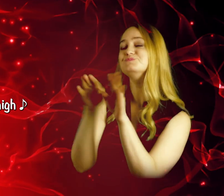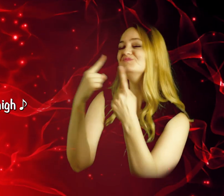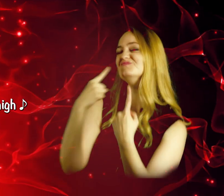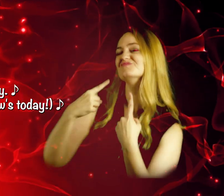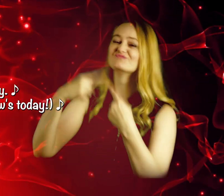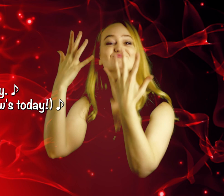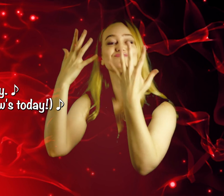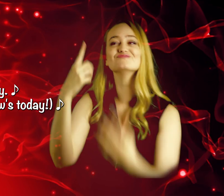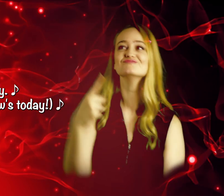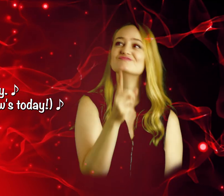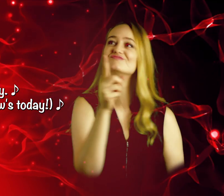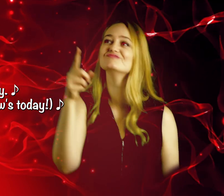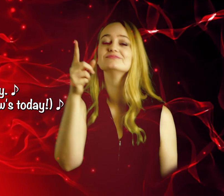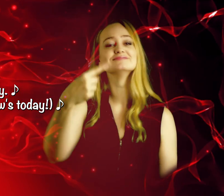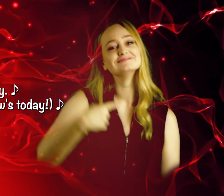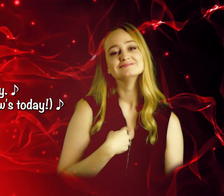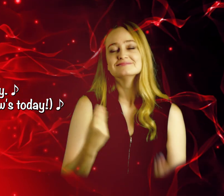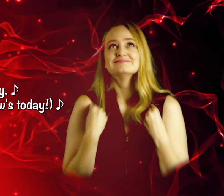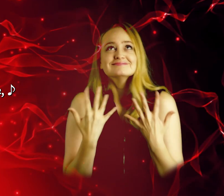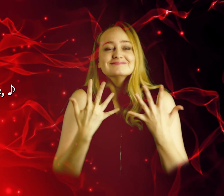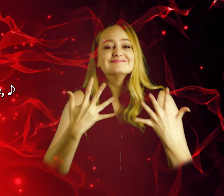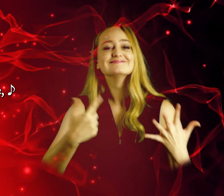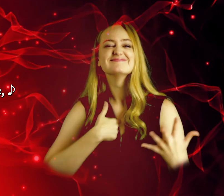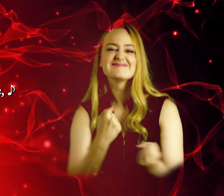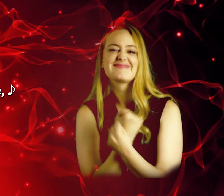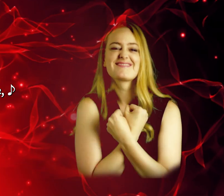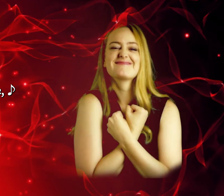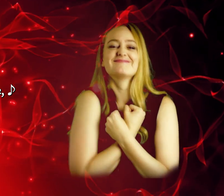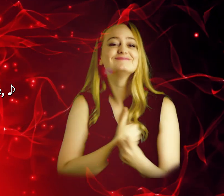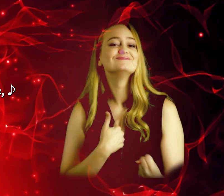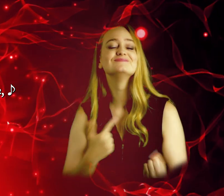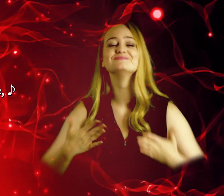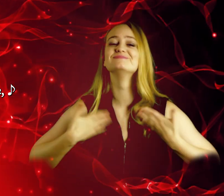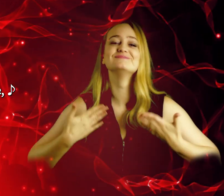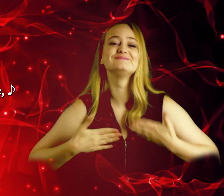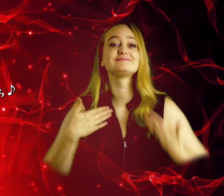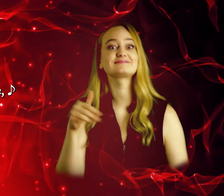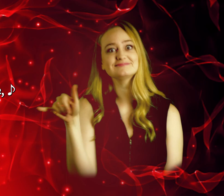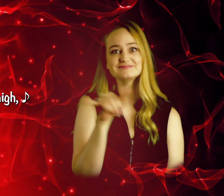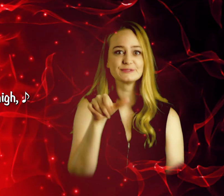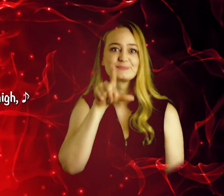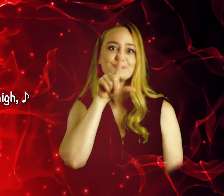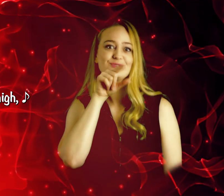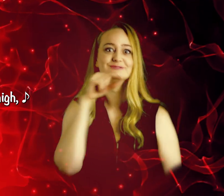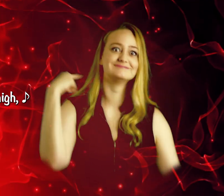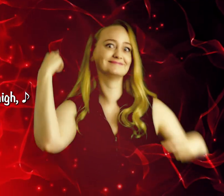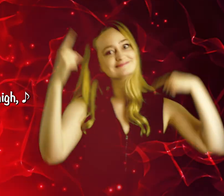Floating recklessly. (and now tomorrow's today!) I am light, I am love, I am Ecstasy, Like a bird flying high,